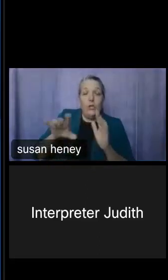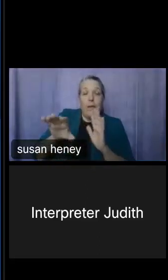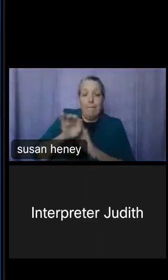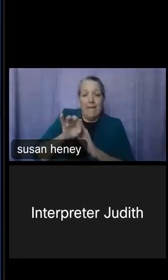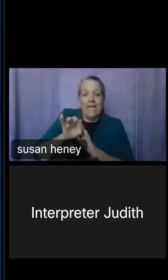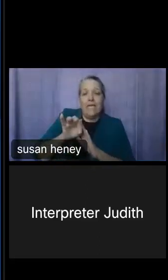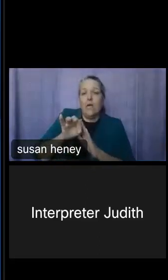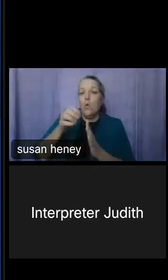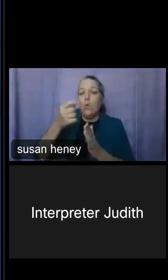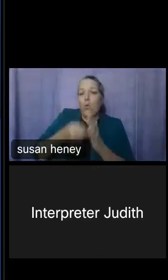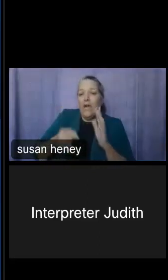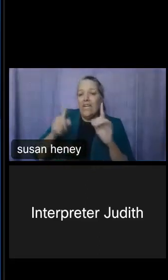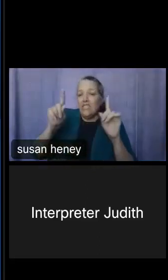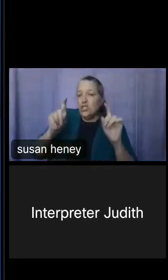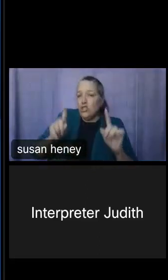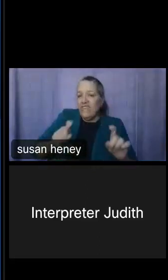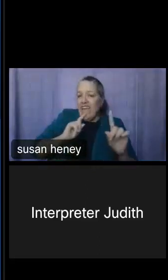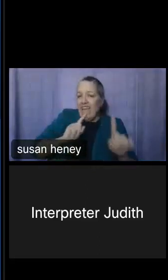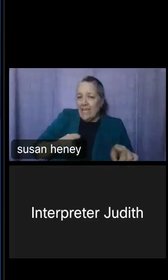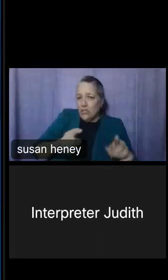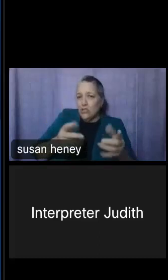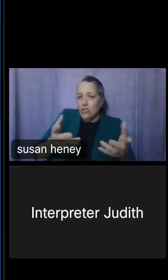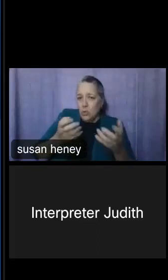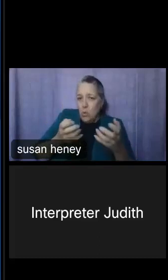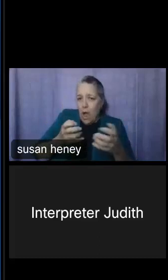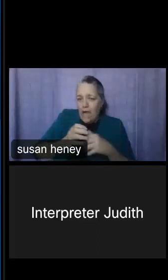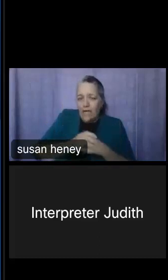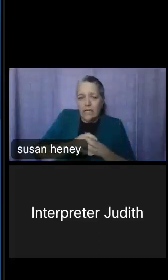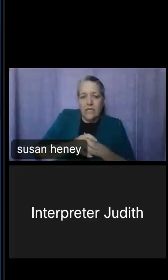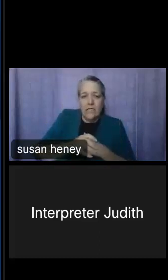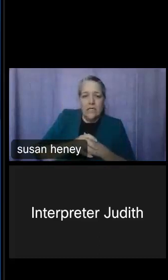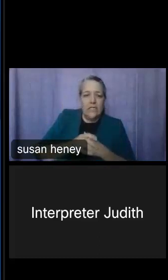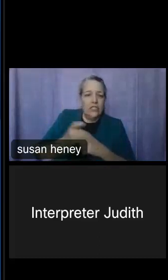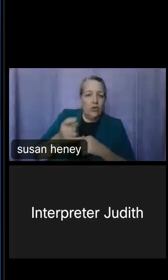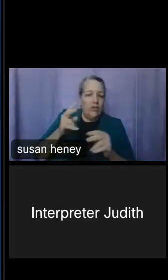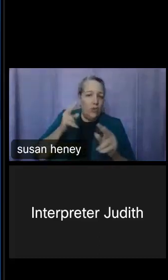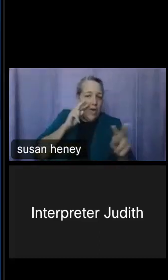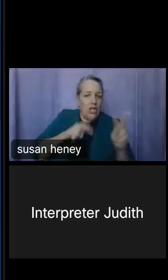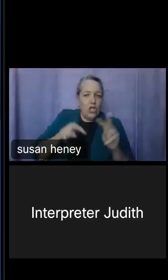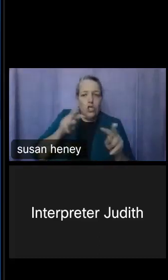answers that you want to view which is great, because if you want to look at only an option